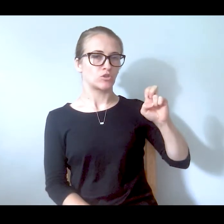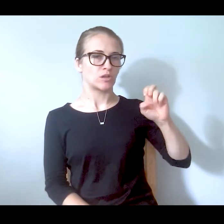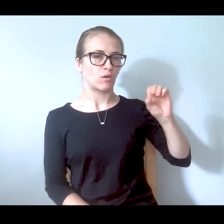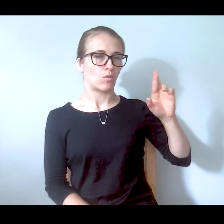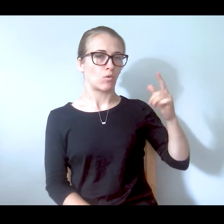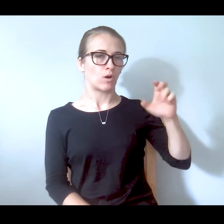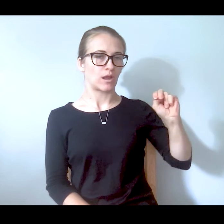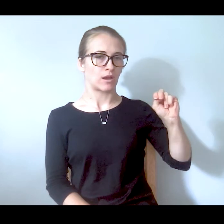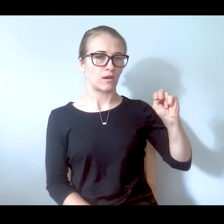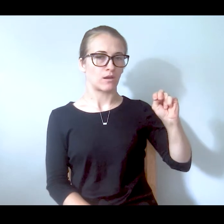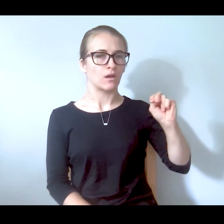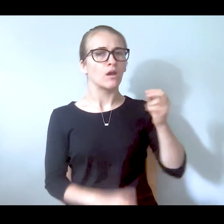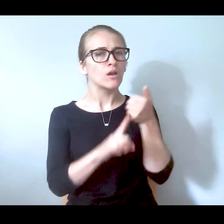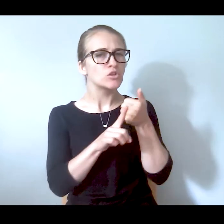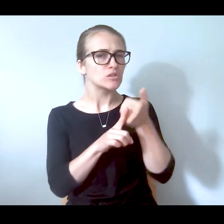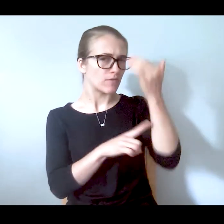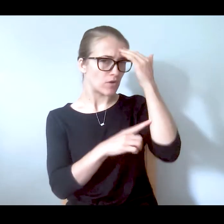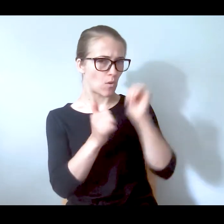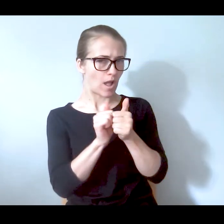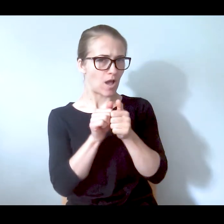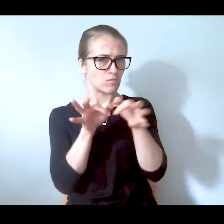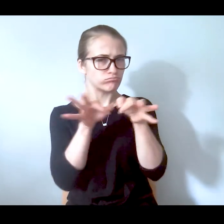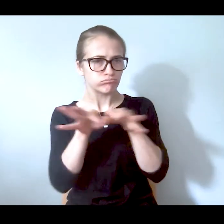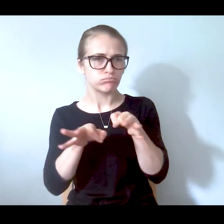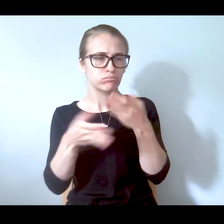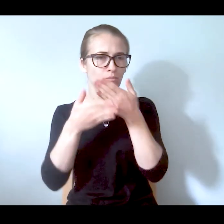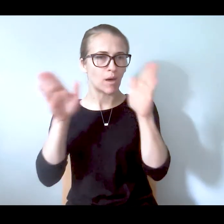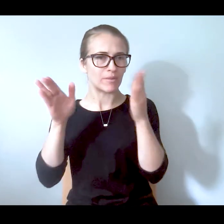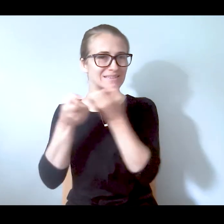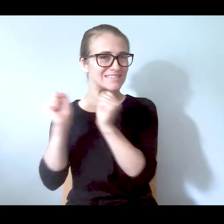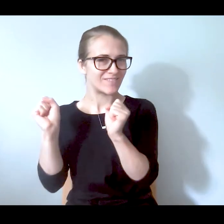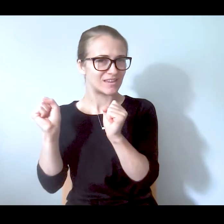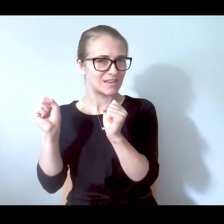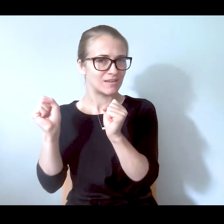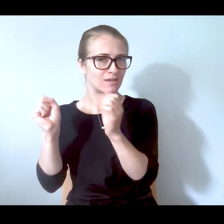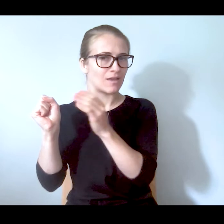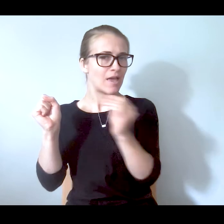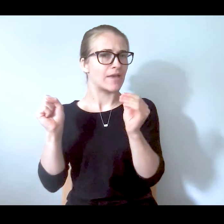how they define public safety and at what point that